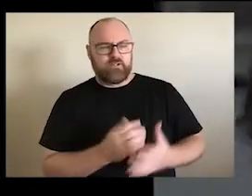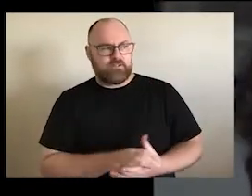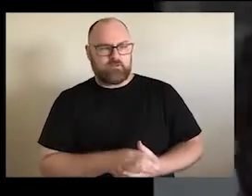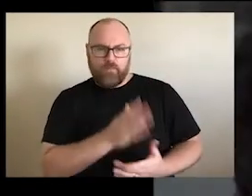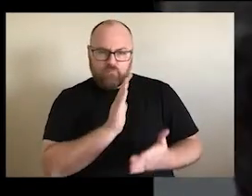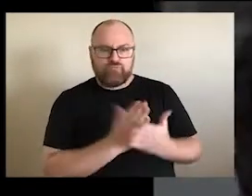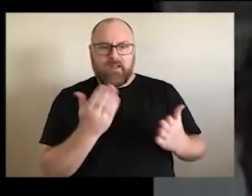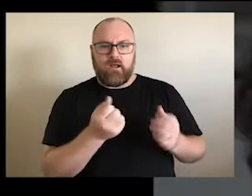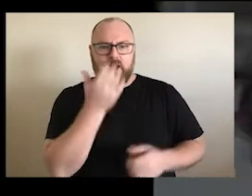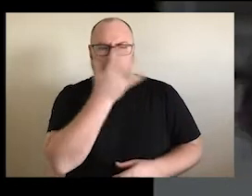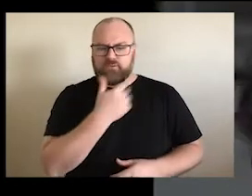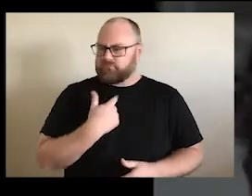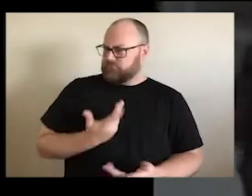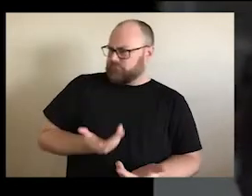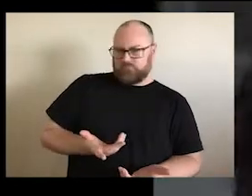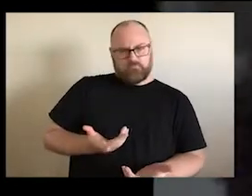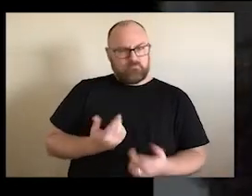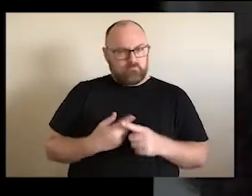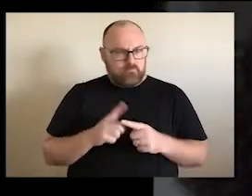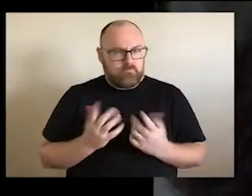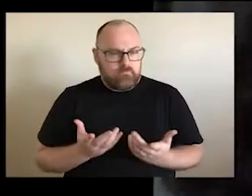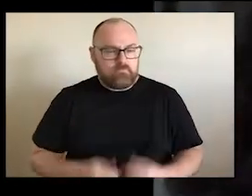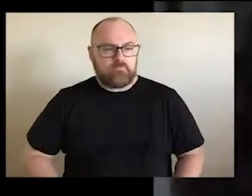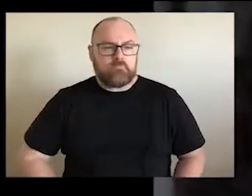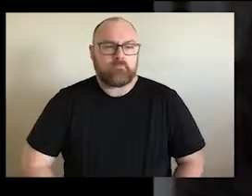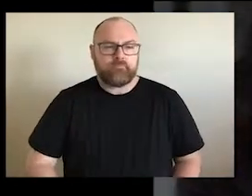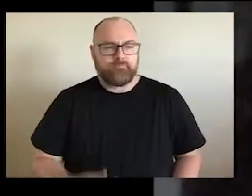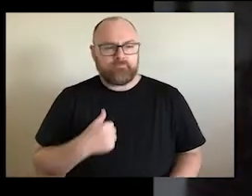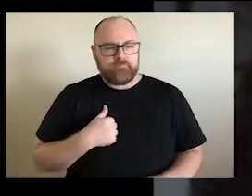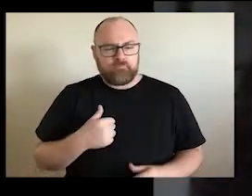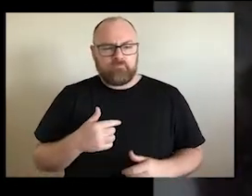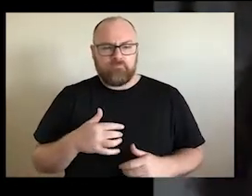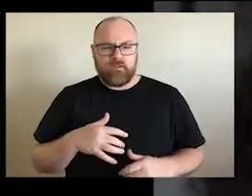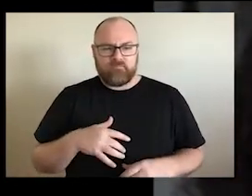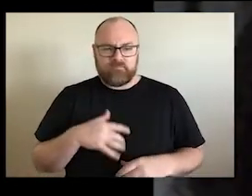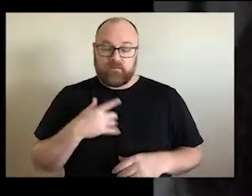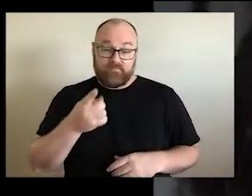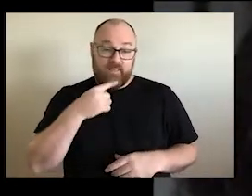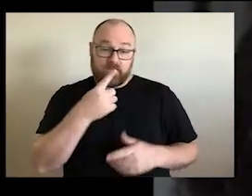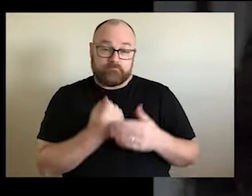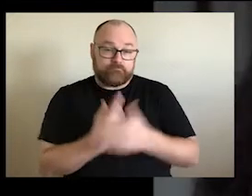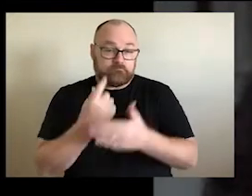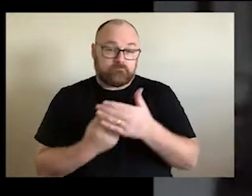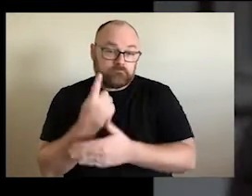the real ones are in the Northern Territory. you know, you you come up against it all the time